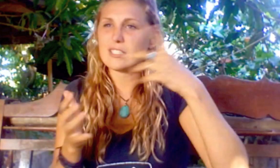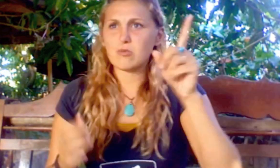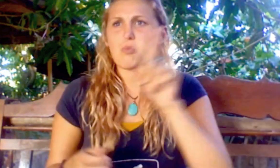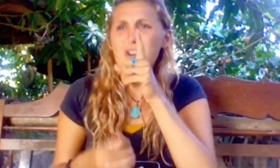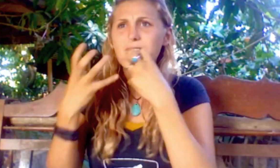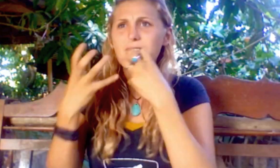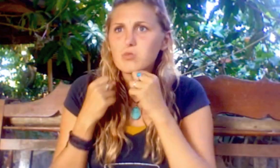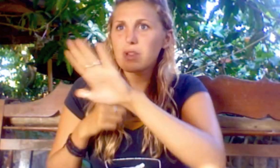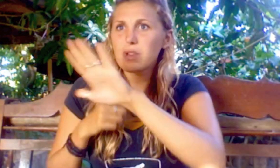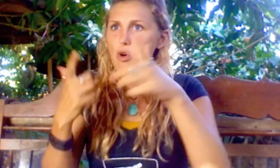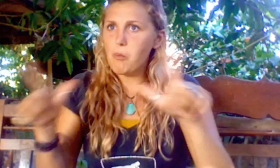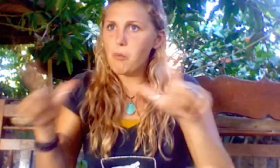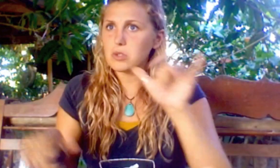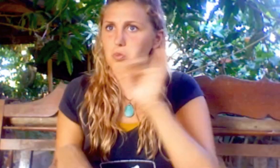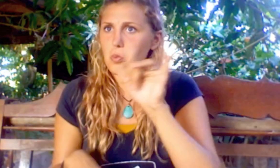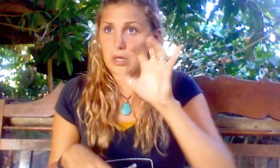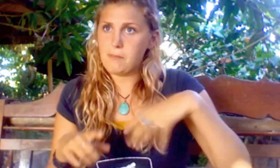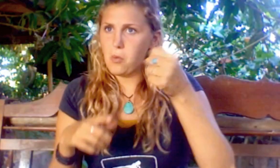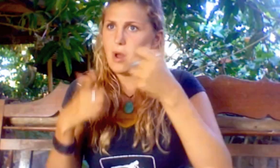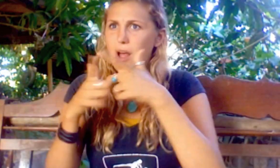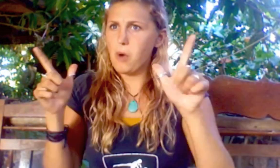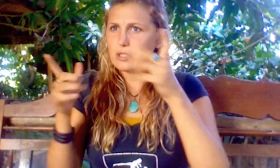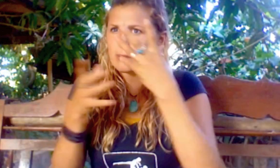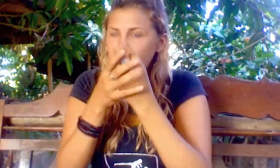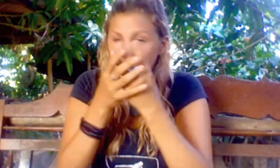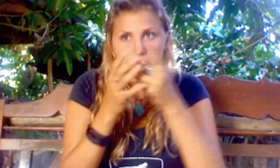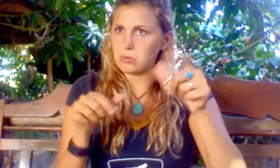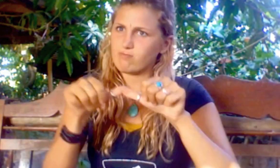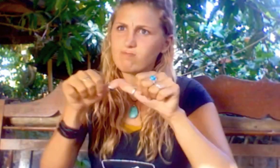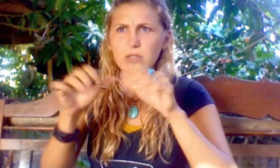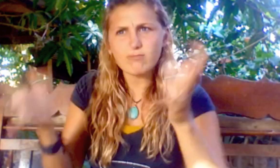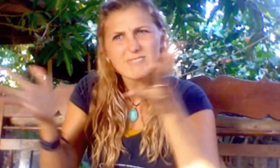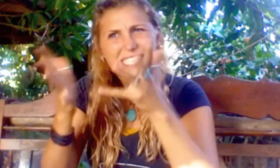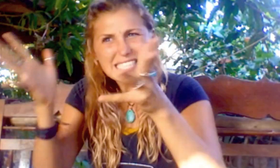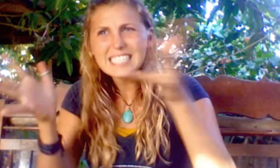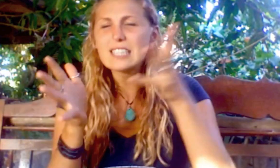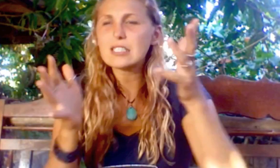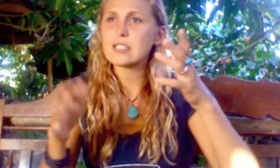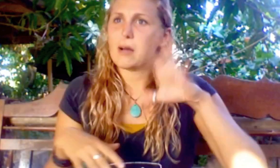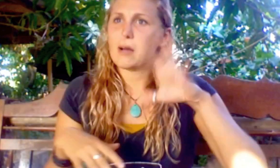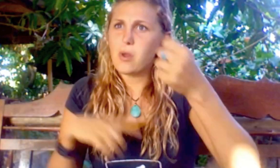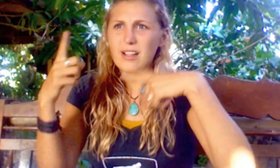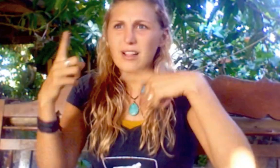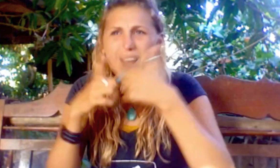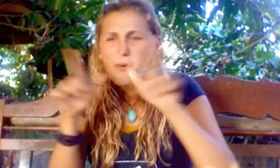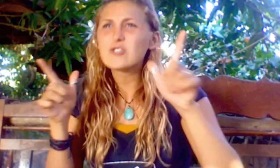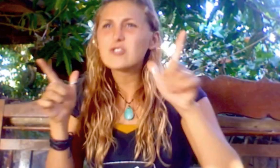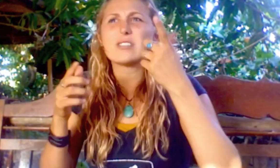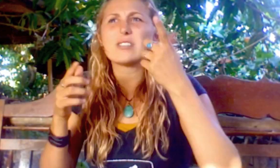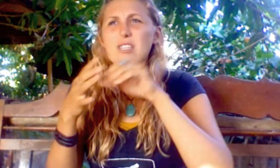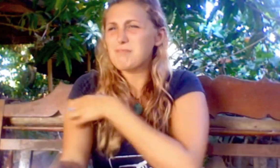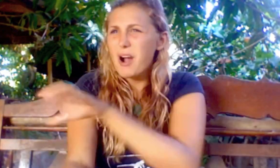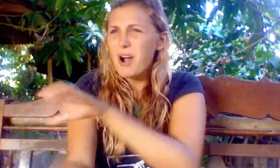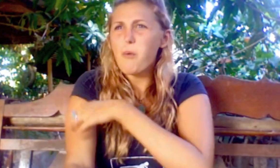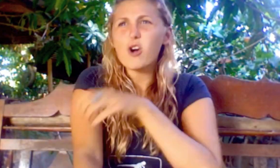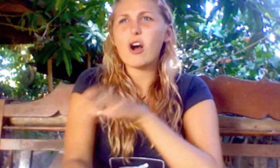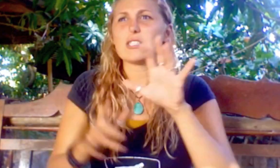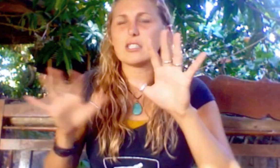Also, she embraces Cambodia language and continues to empower them.